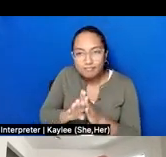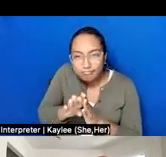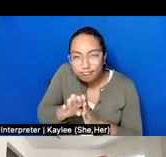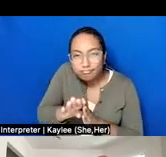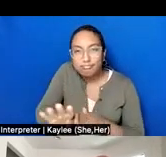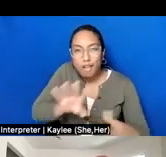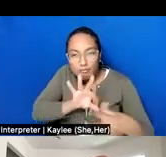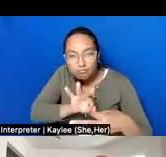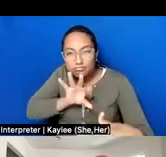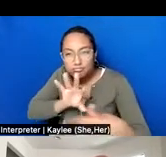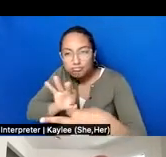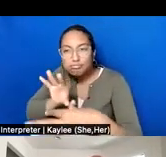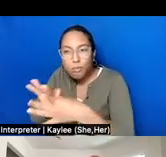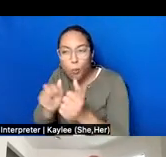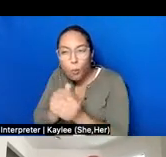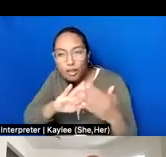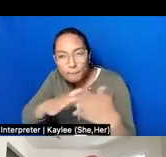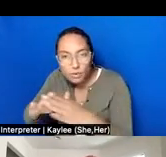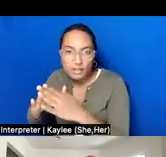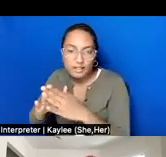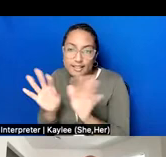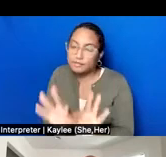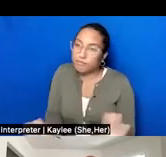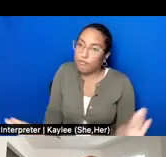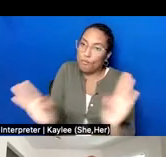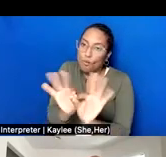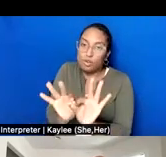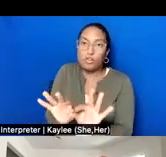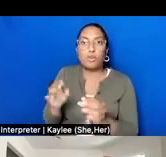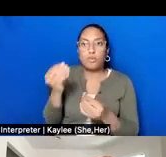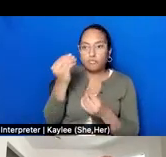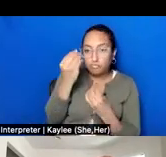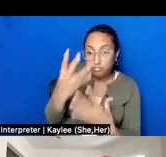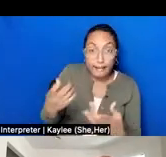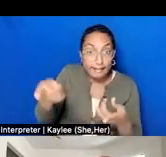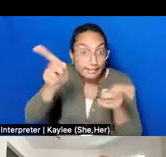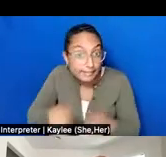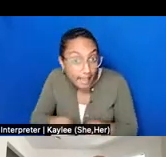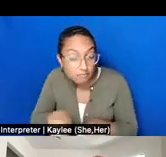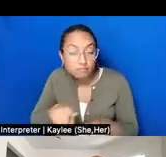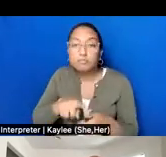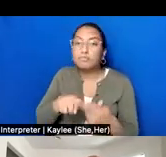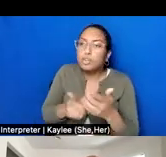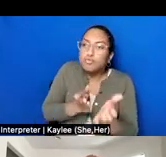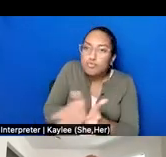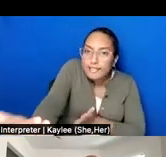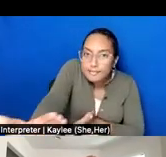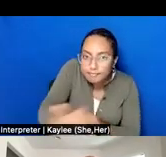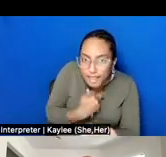of informed consent and shared authority. That there is transparency in the asking and receiving